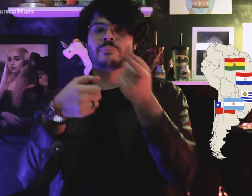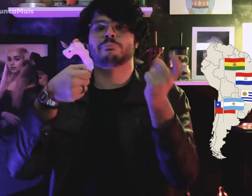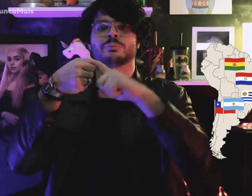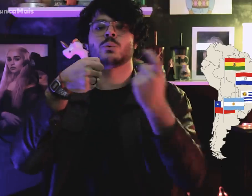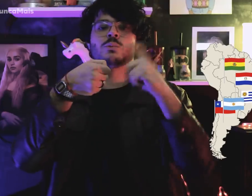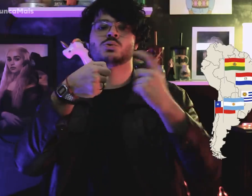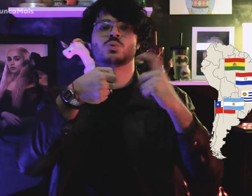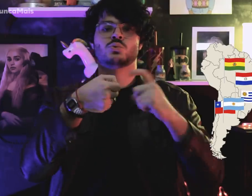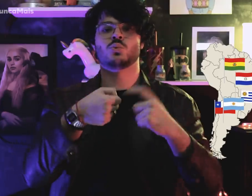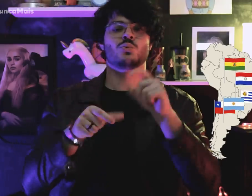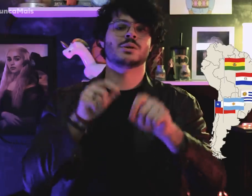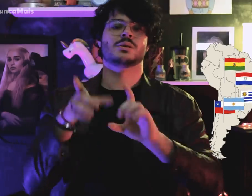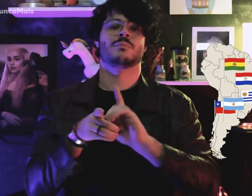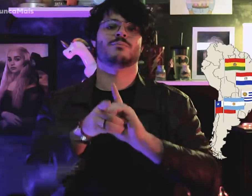com a volta da democracia.